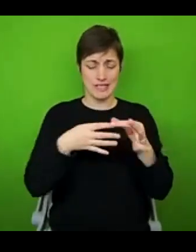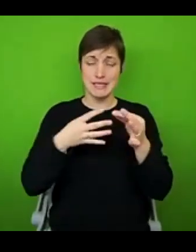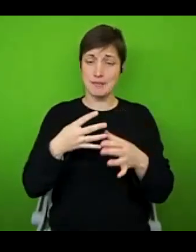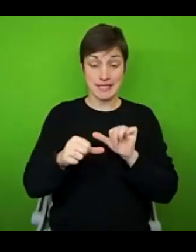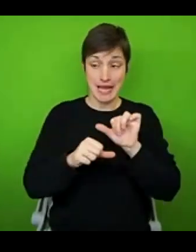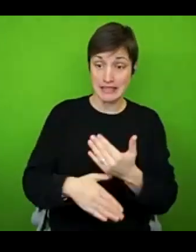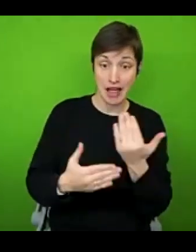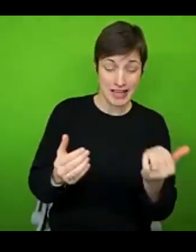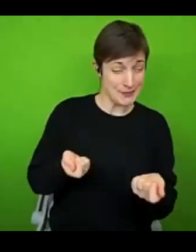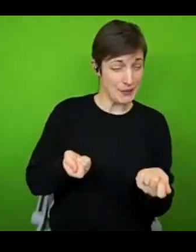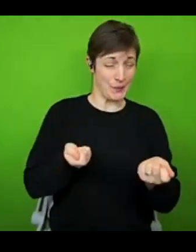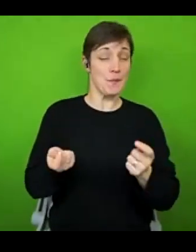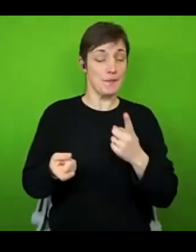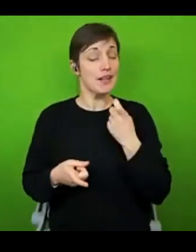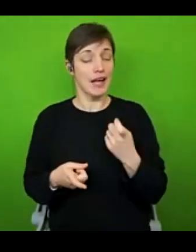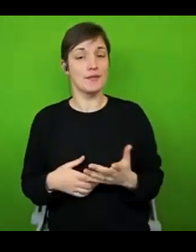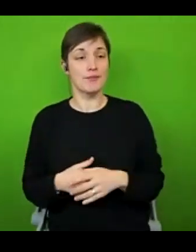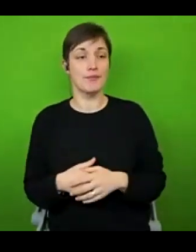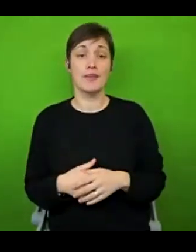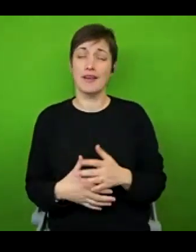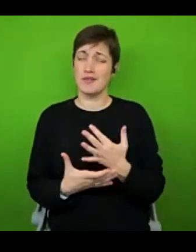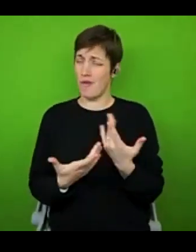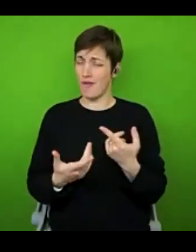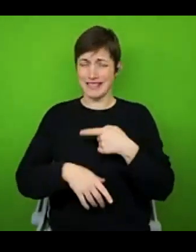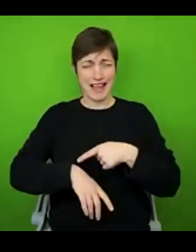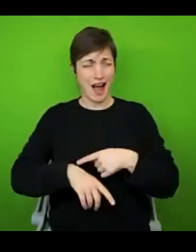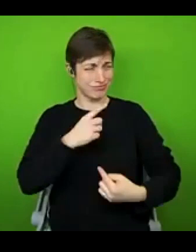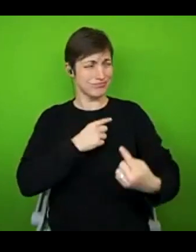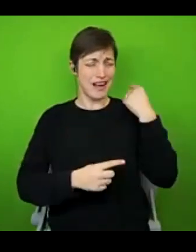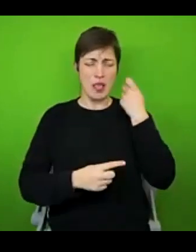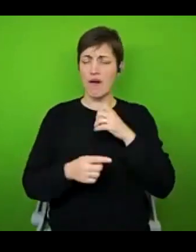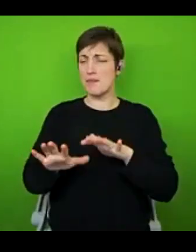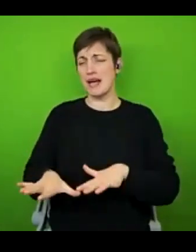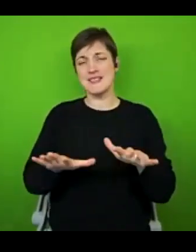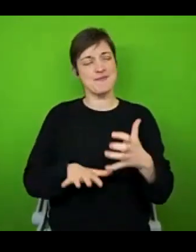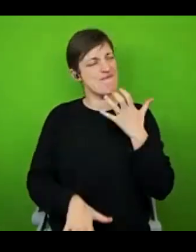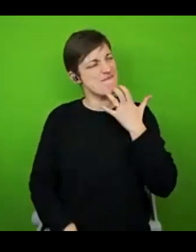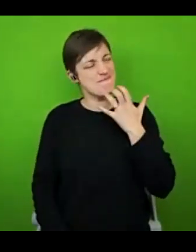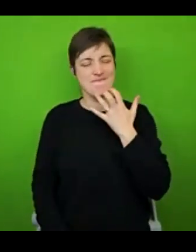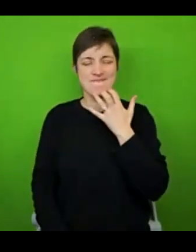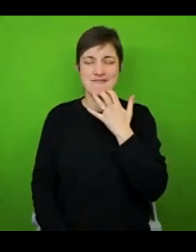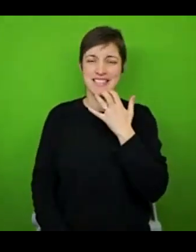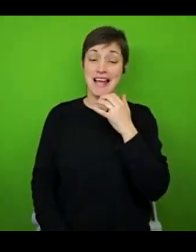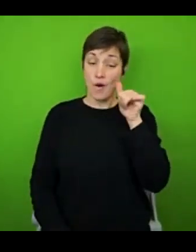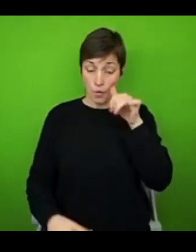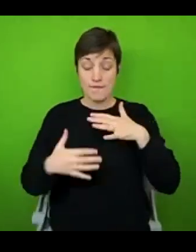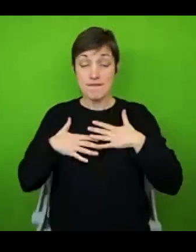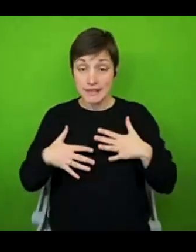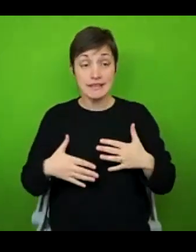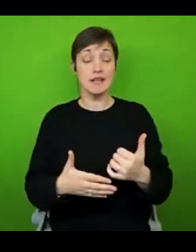So a lot of the time I really resented pacing, because although I knew it was something that was going to help me on a physical level, it often meant that I had to